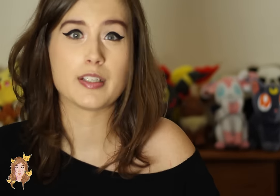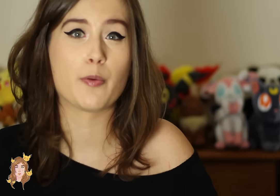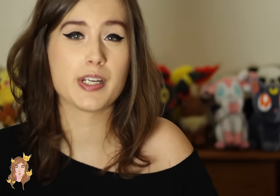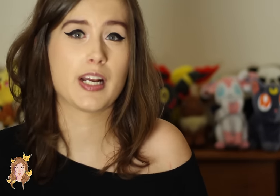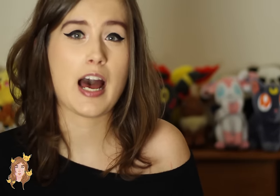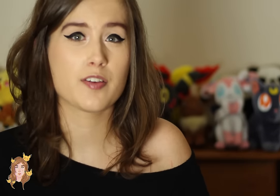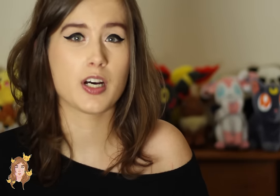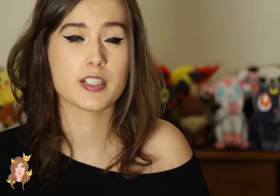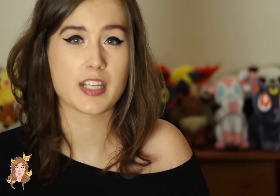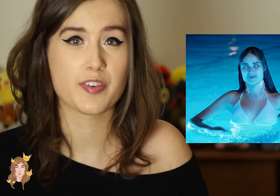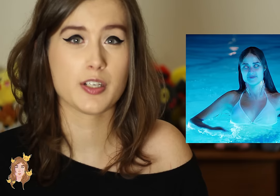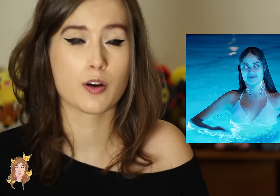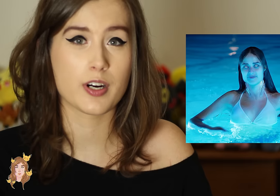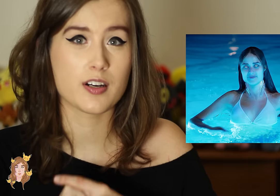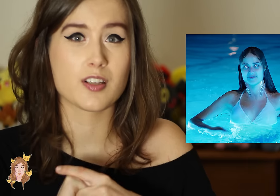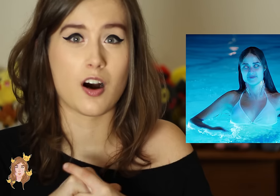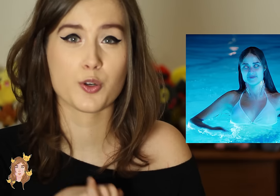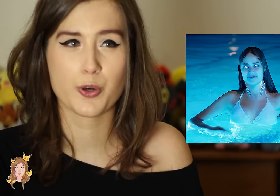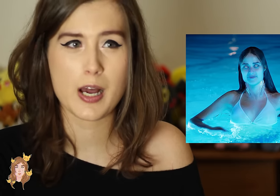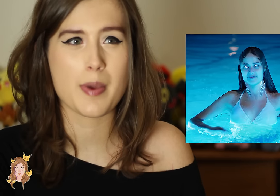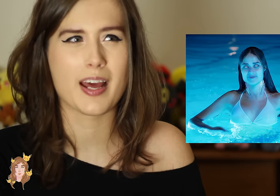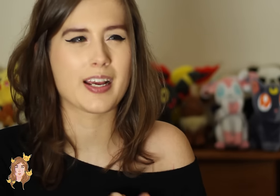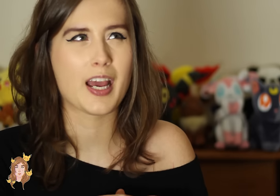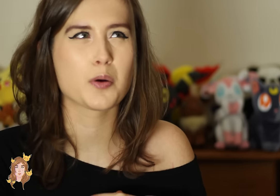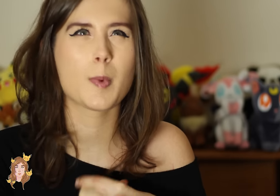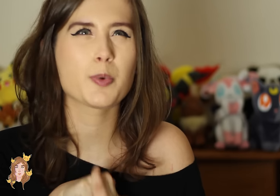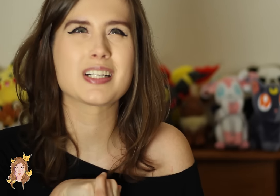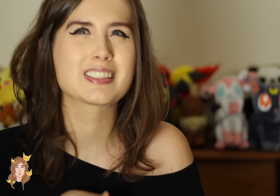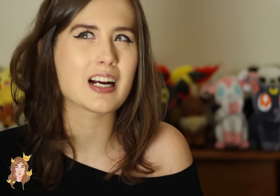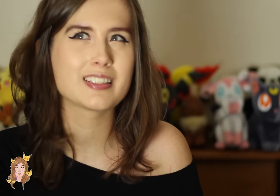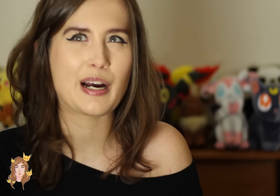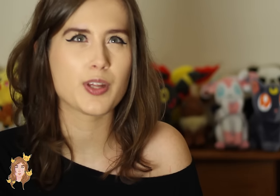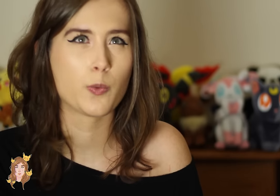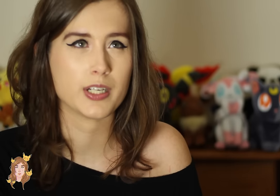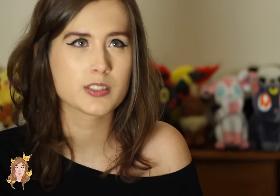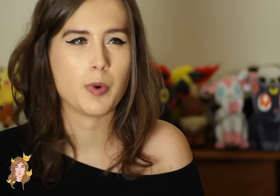Now, we did have Stephanie Nogueras on Grimm and I can’t remember exactly how that went.